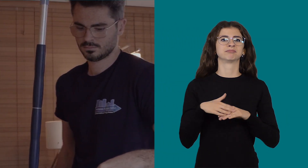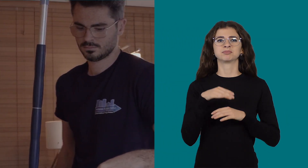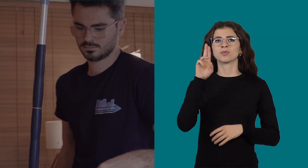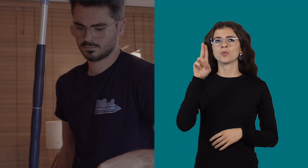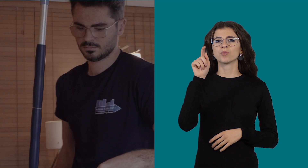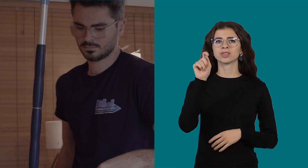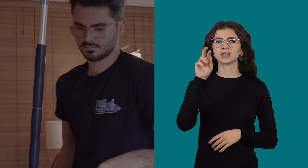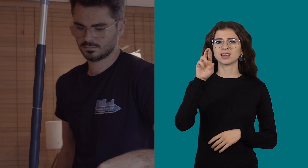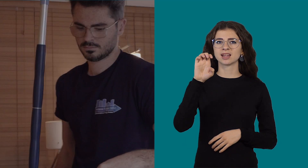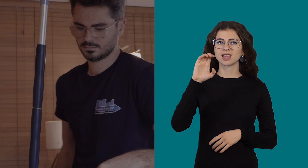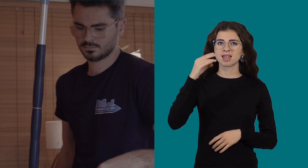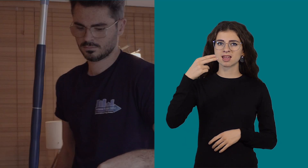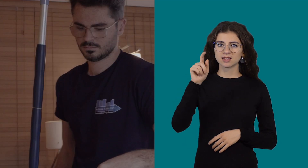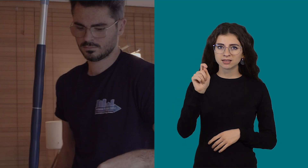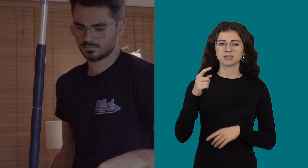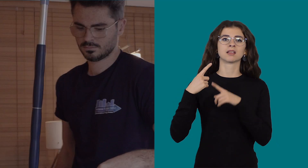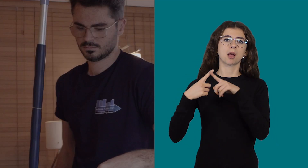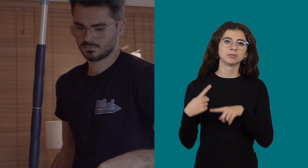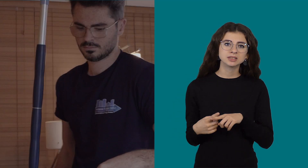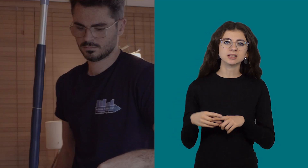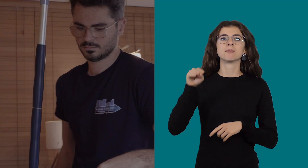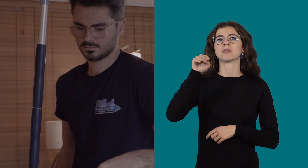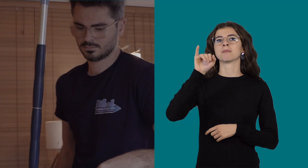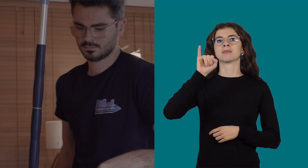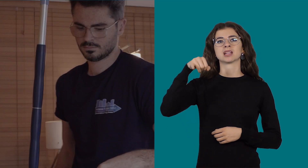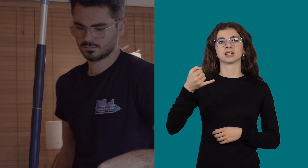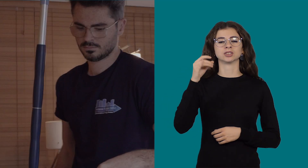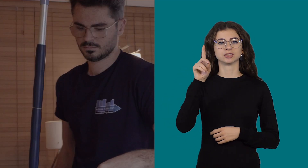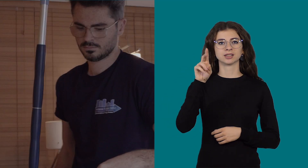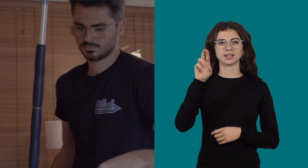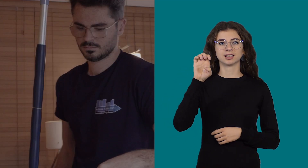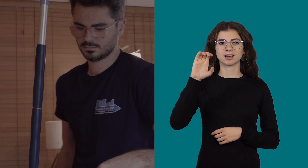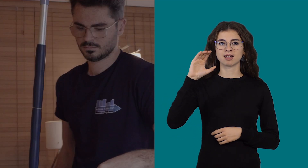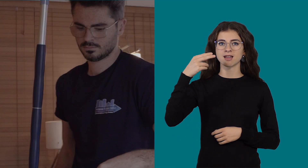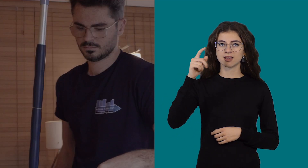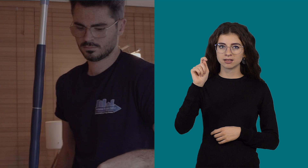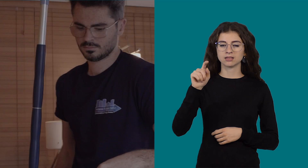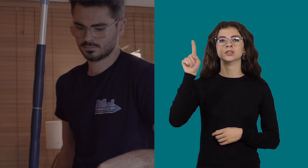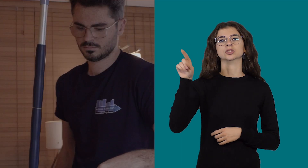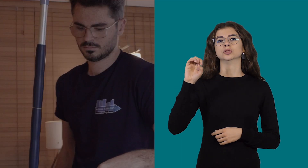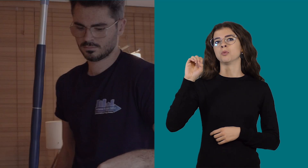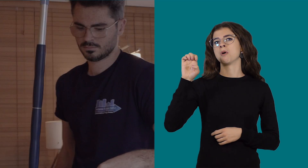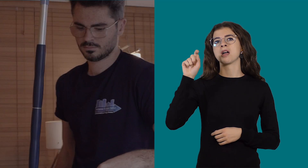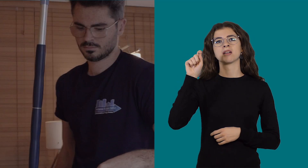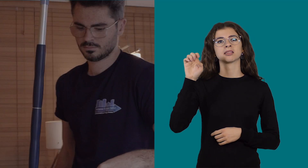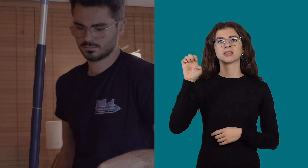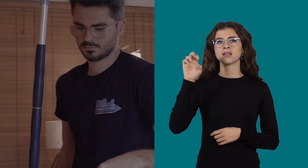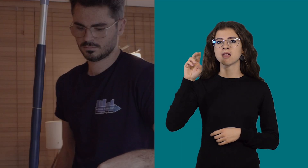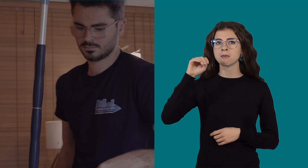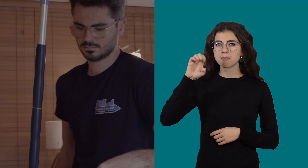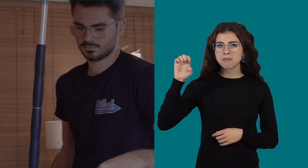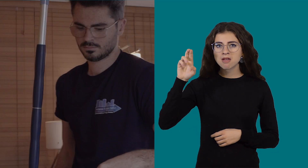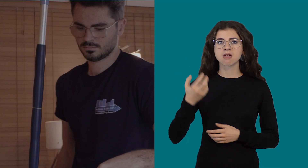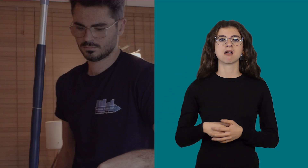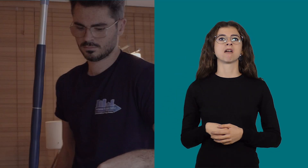Utrecht, Amsterdam, Mijdrecht, Zoetermeer,